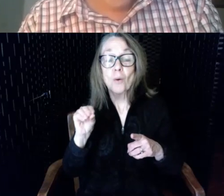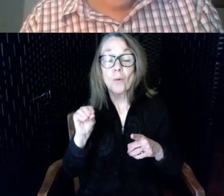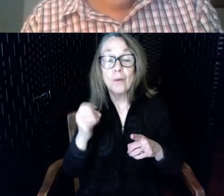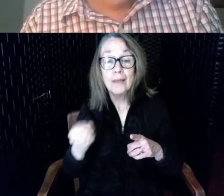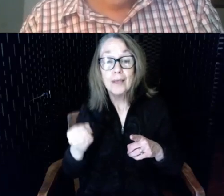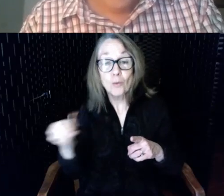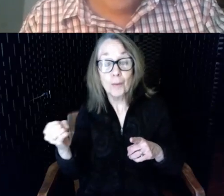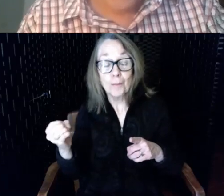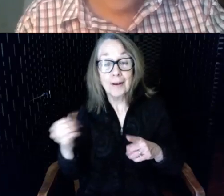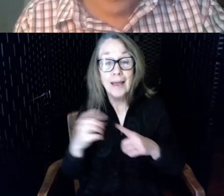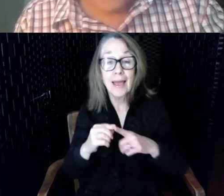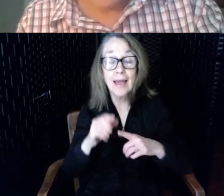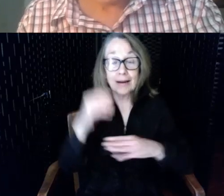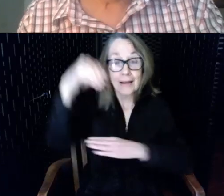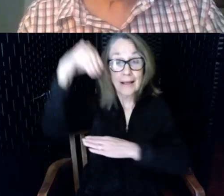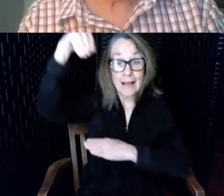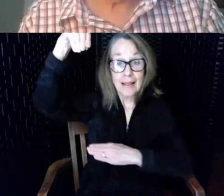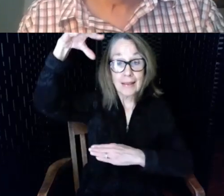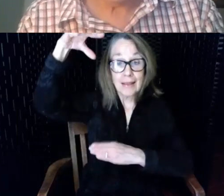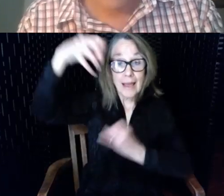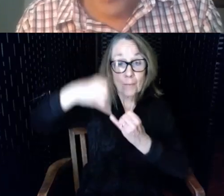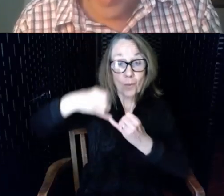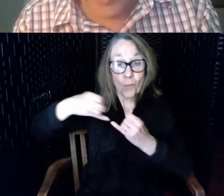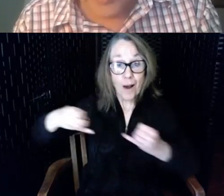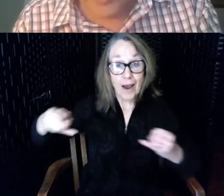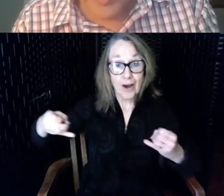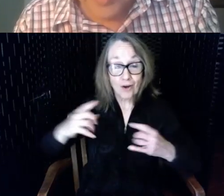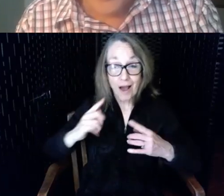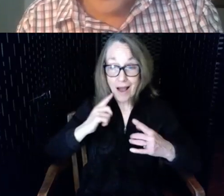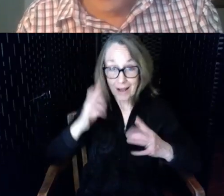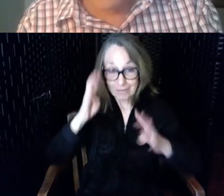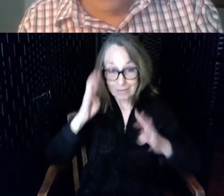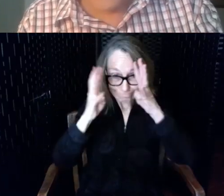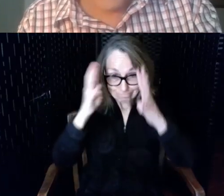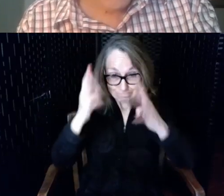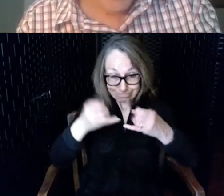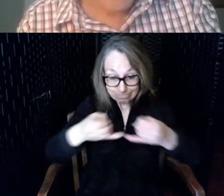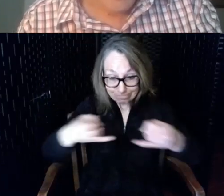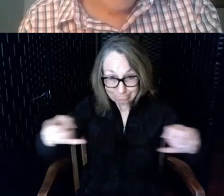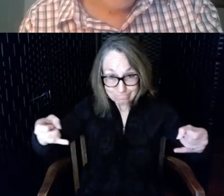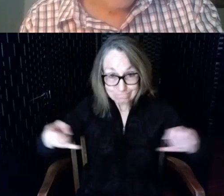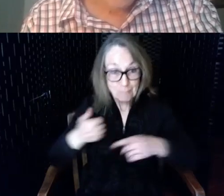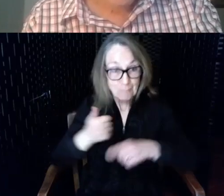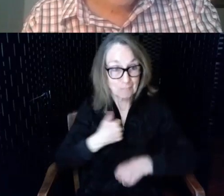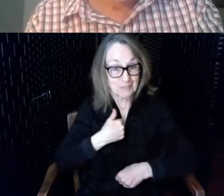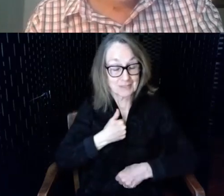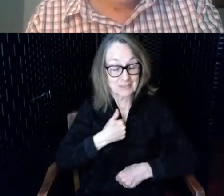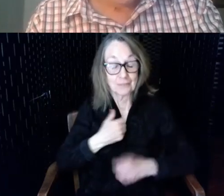Hearing Loss Association of America now focuses on getting hearing loops and